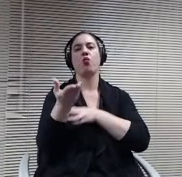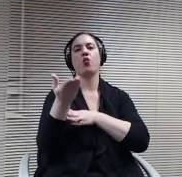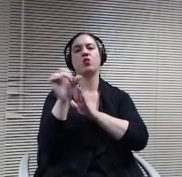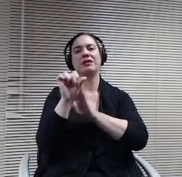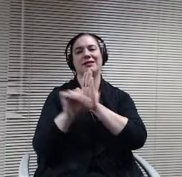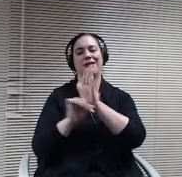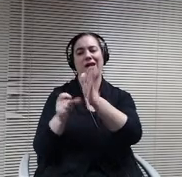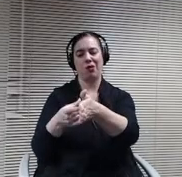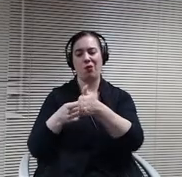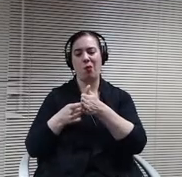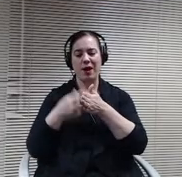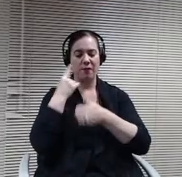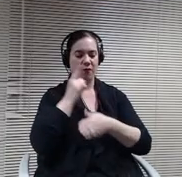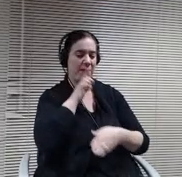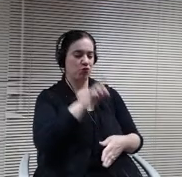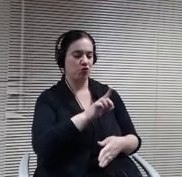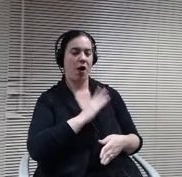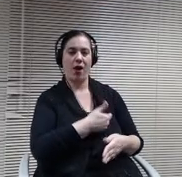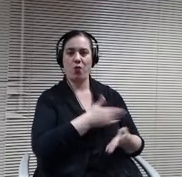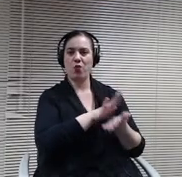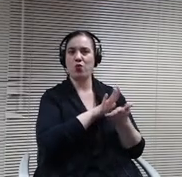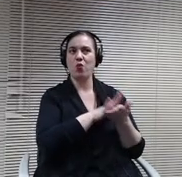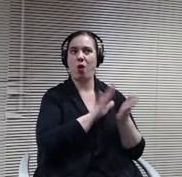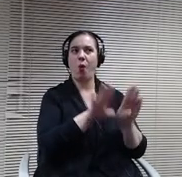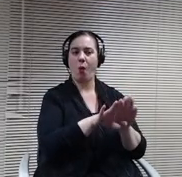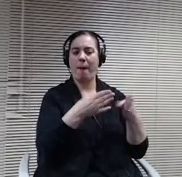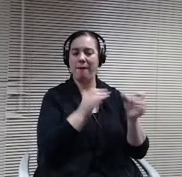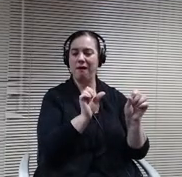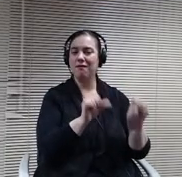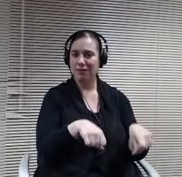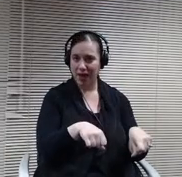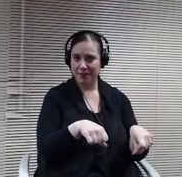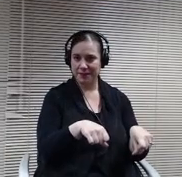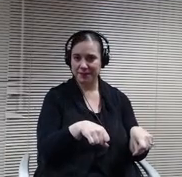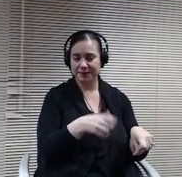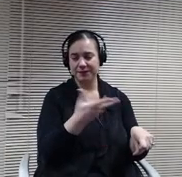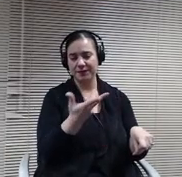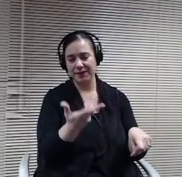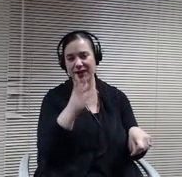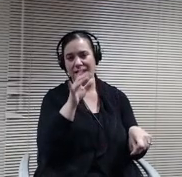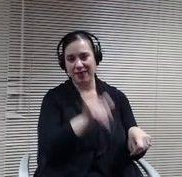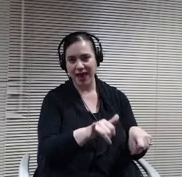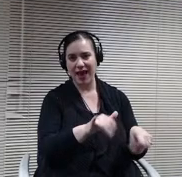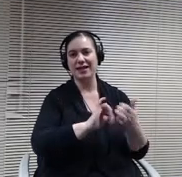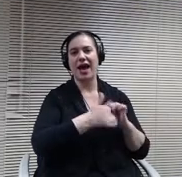So essentially, that's how school look. There will be some.